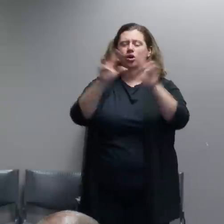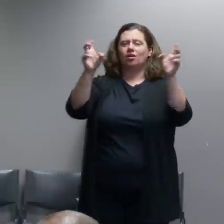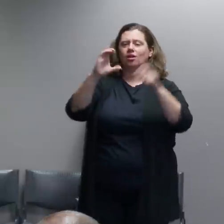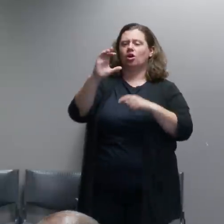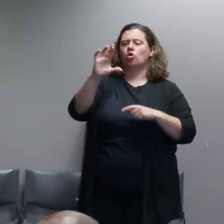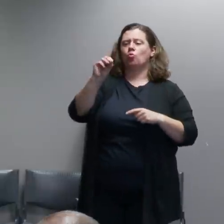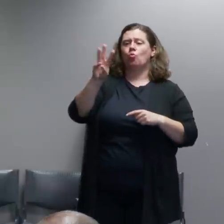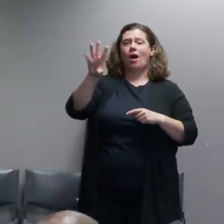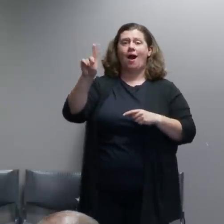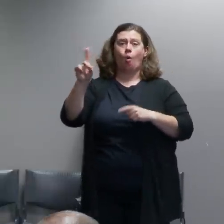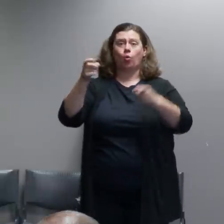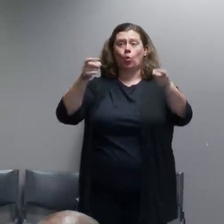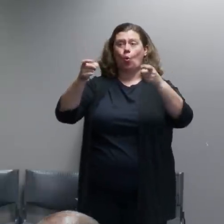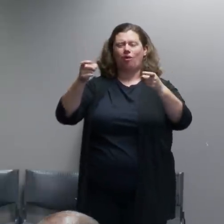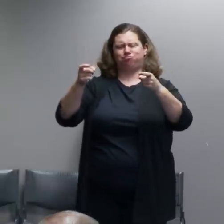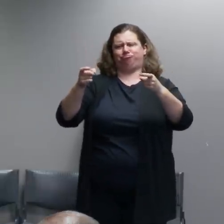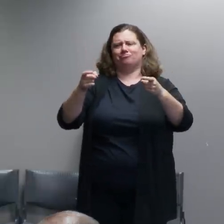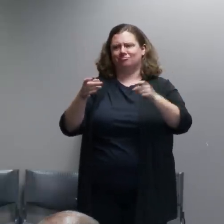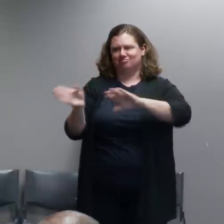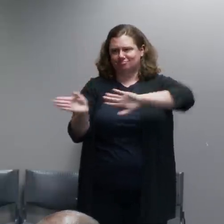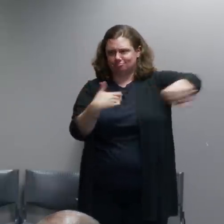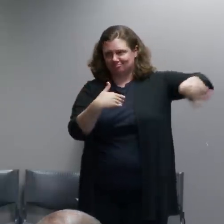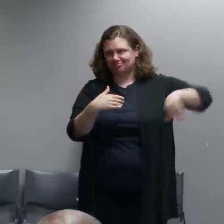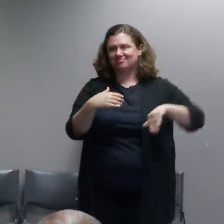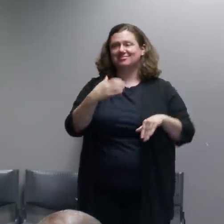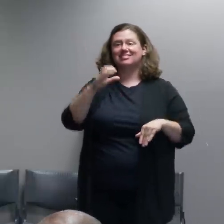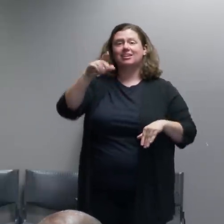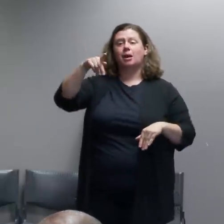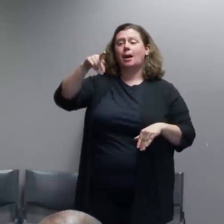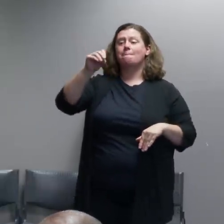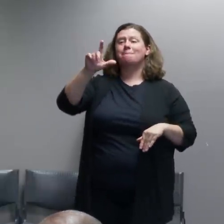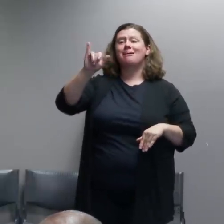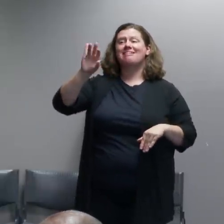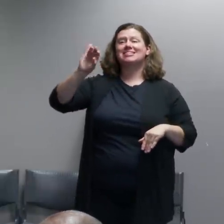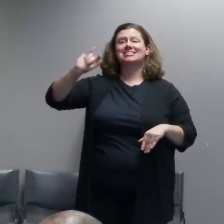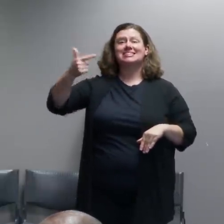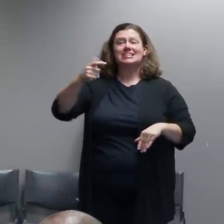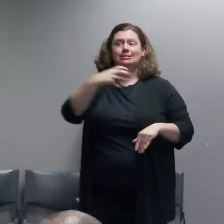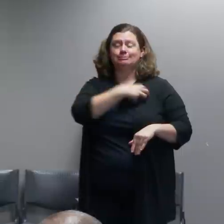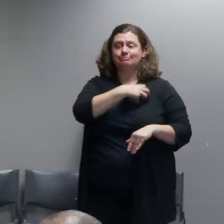anything from not showing up at all because there's just no reason for us to,